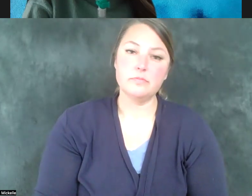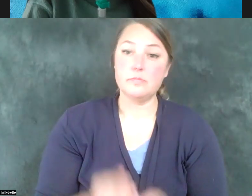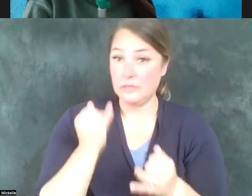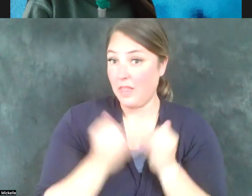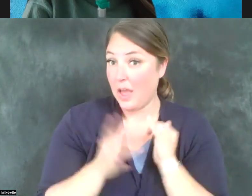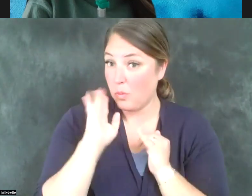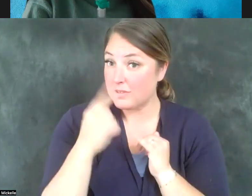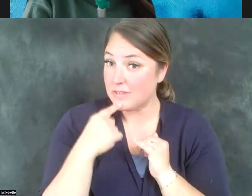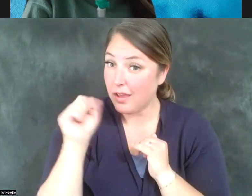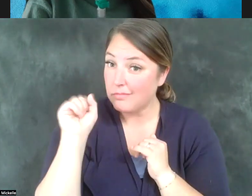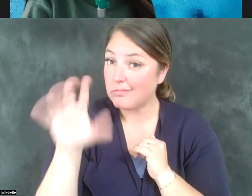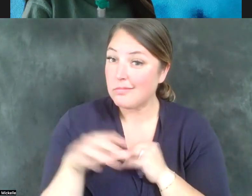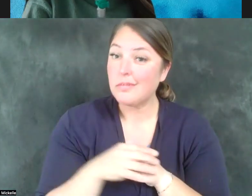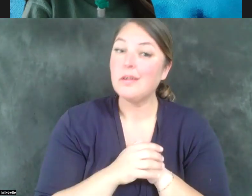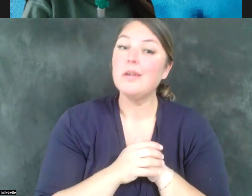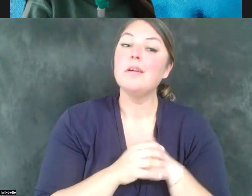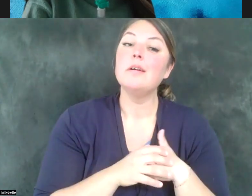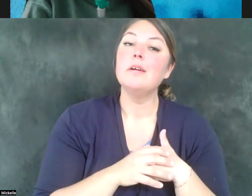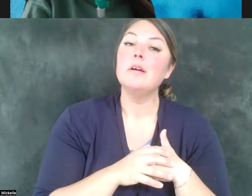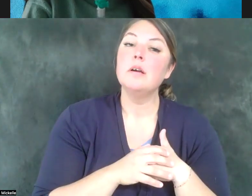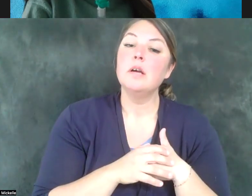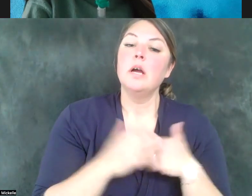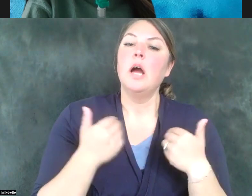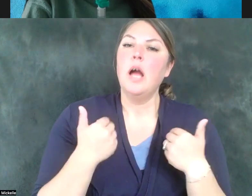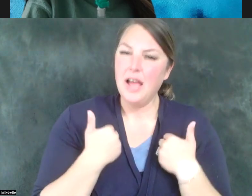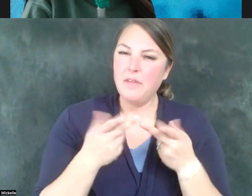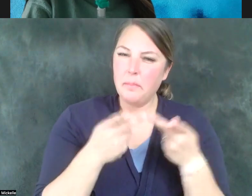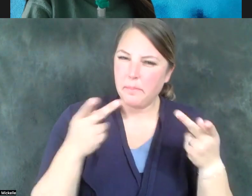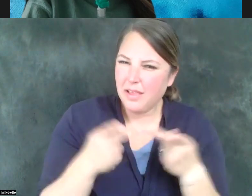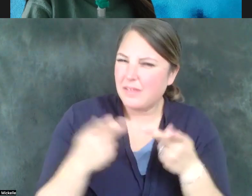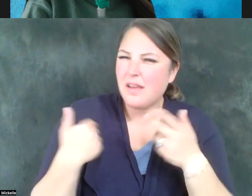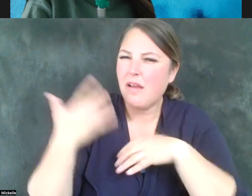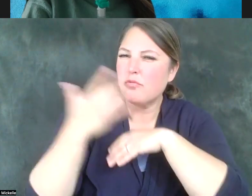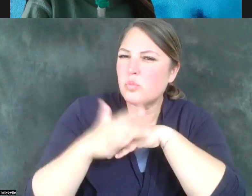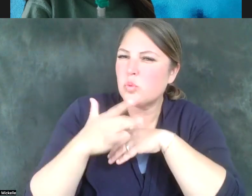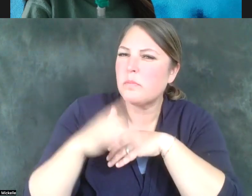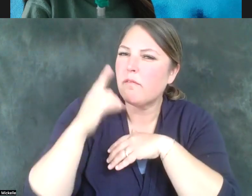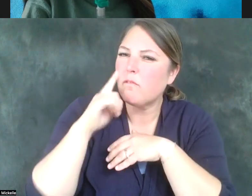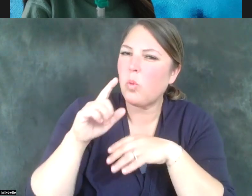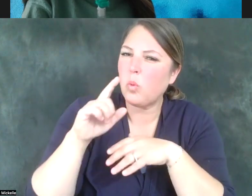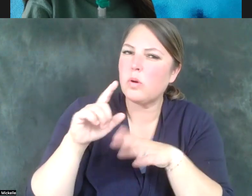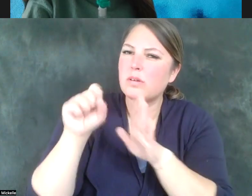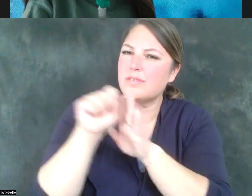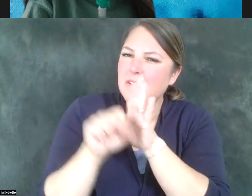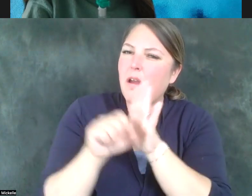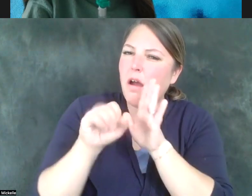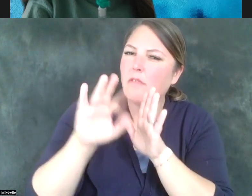question is, again, there's place and there's room for the state of Utah and the executive branch of the state of Utah, the governor's office of the state